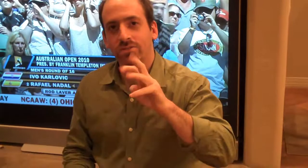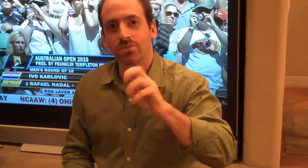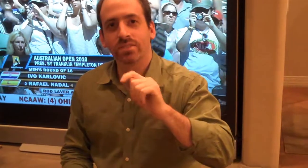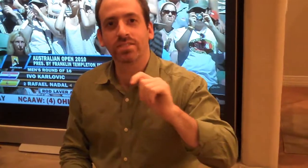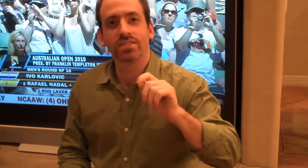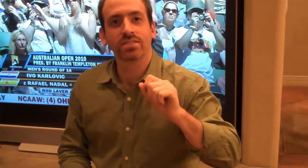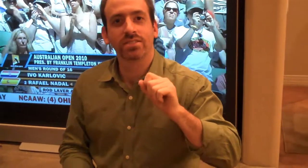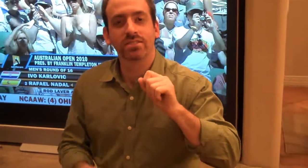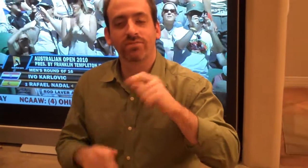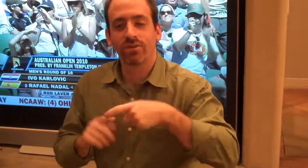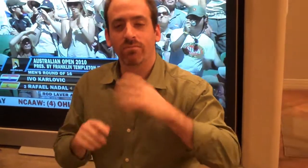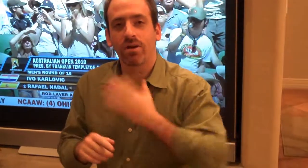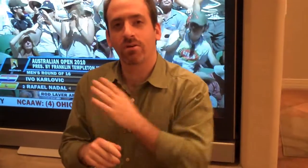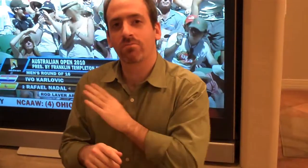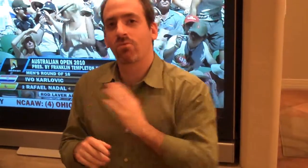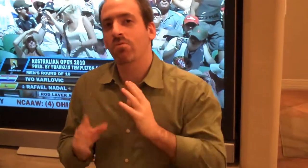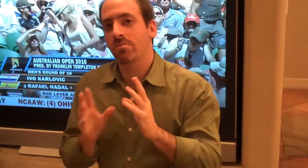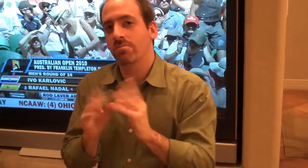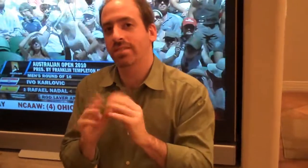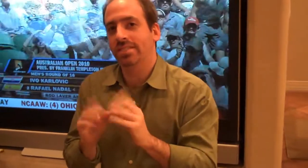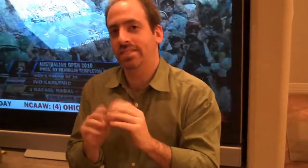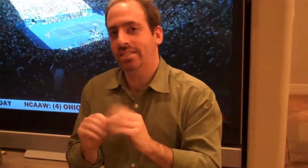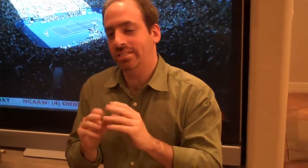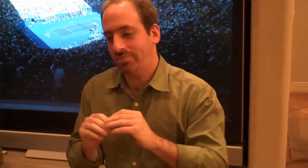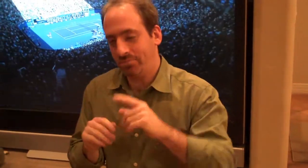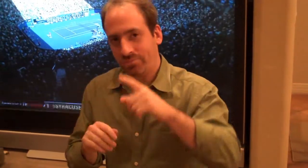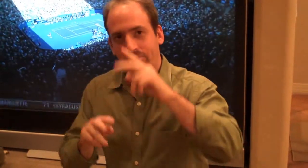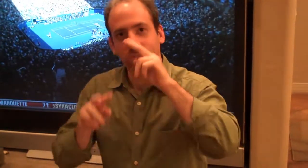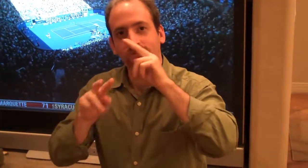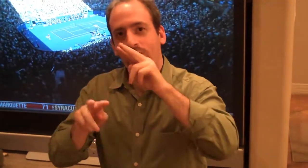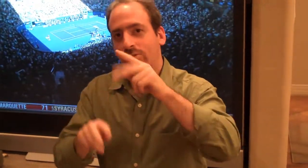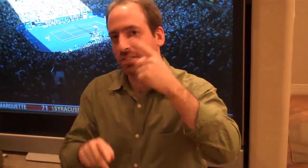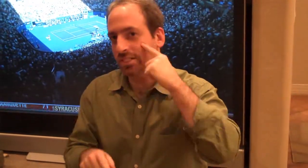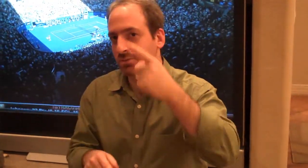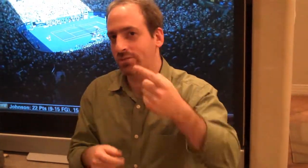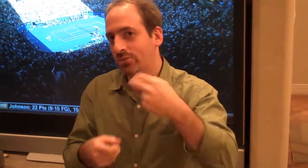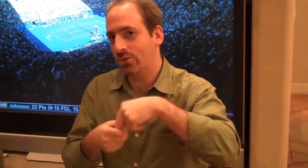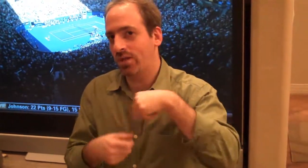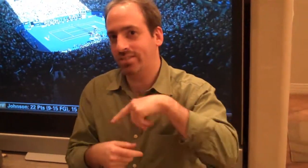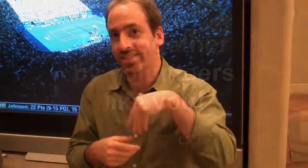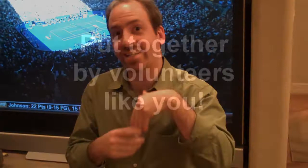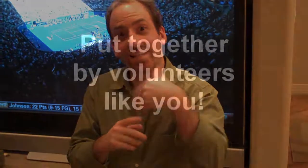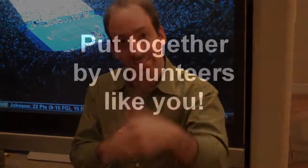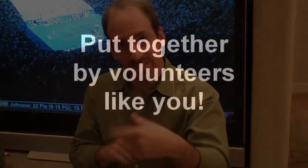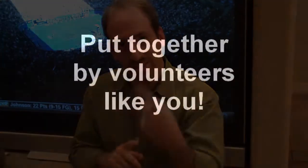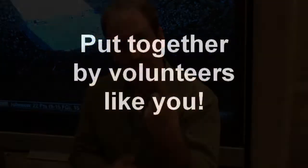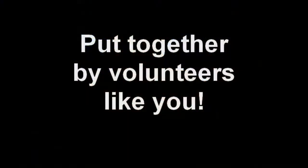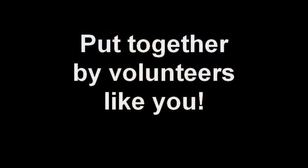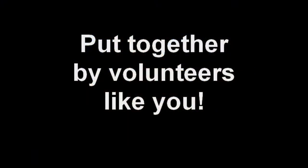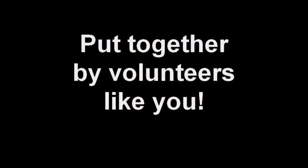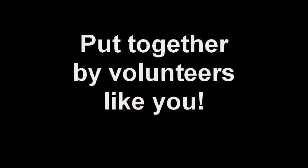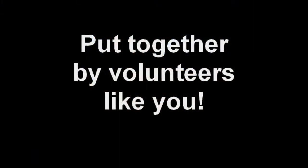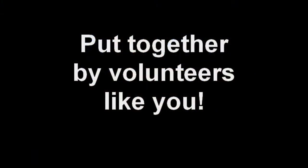I hope you’ve enjoyed our tweets from our board meeting. I look forward to seeing you join us for the next one.